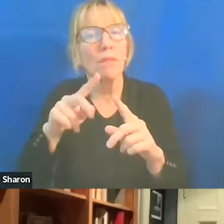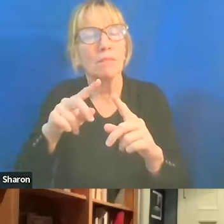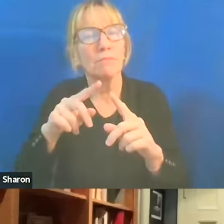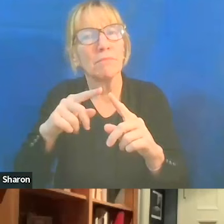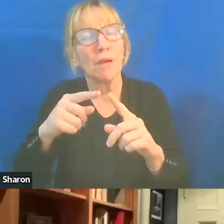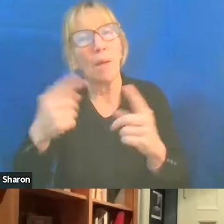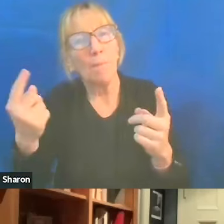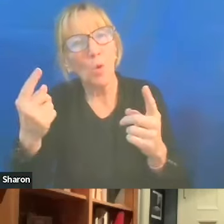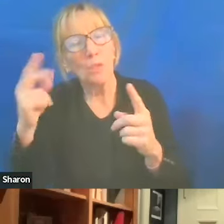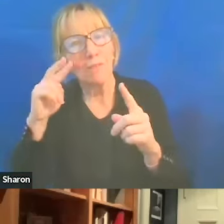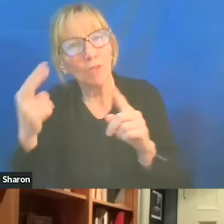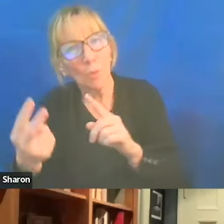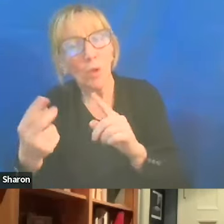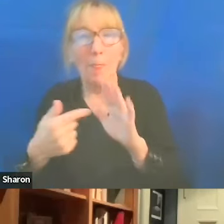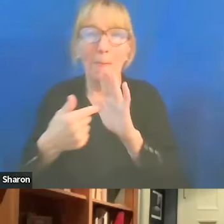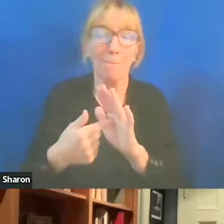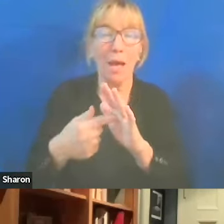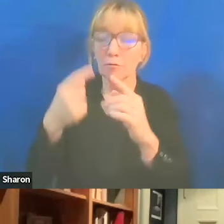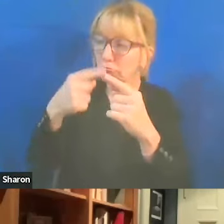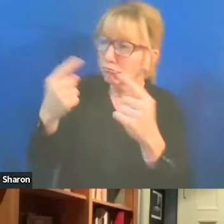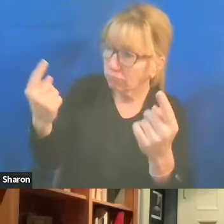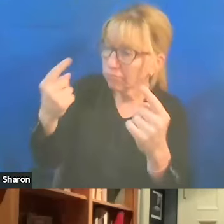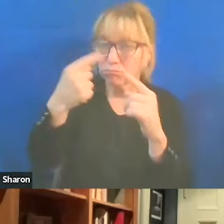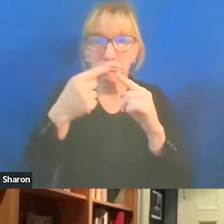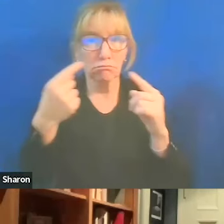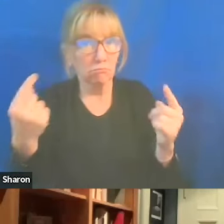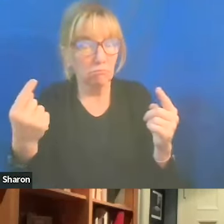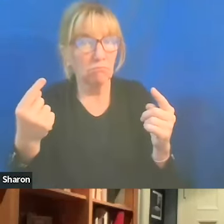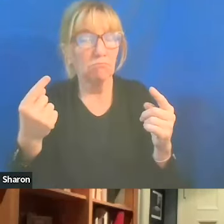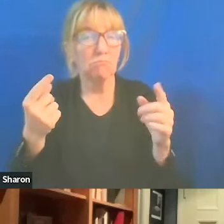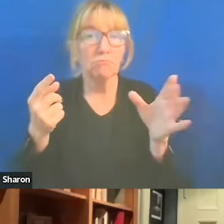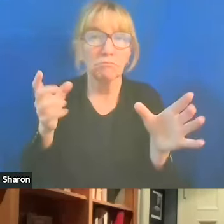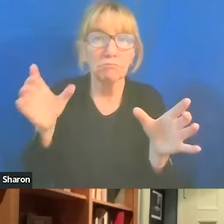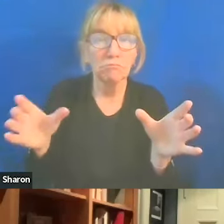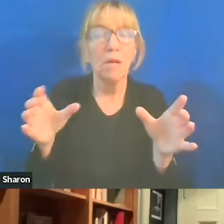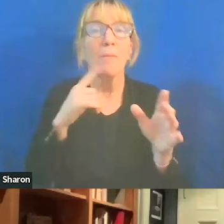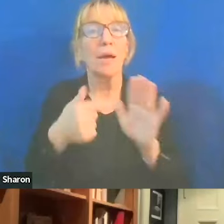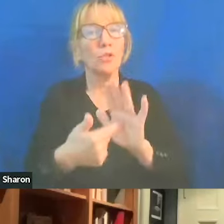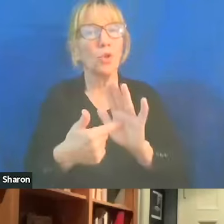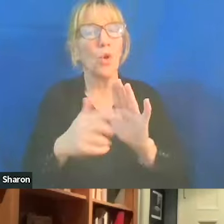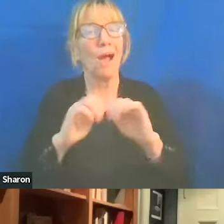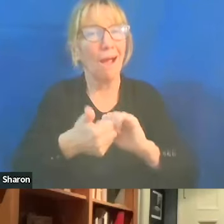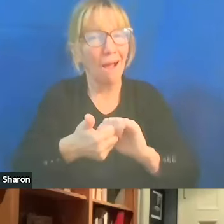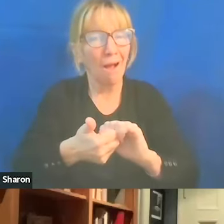how you can disagree on strongly divergent views, classes on how to do that.